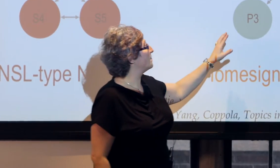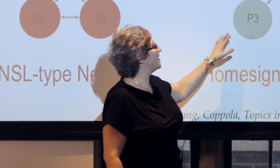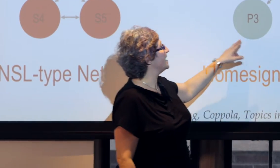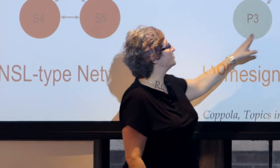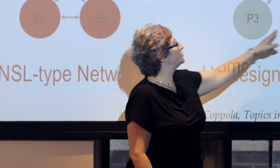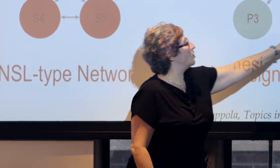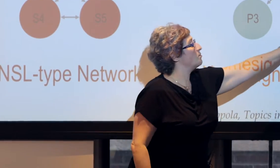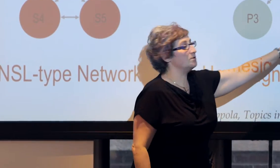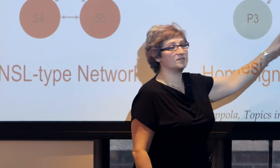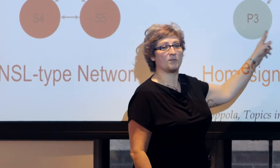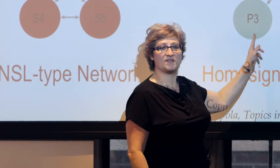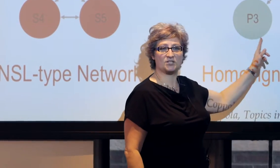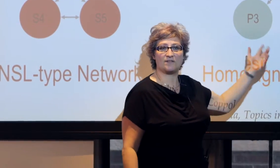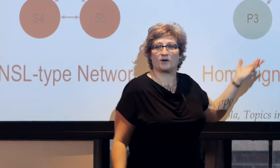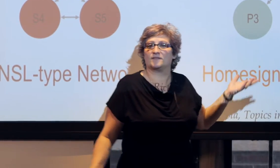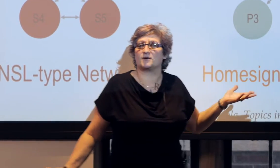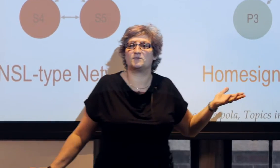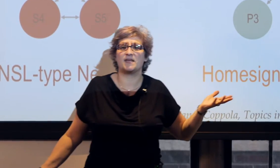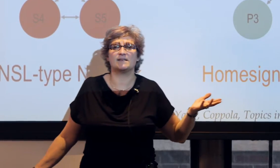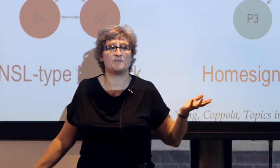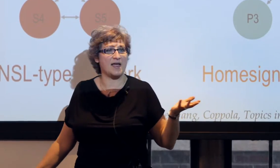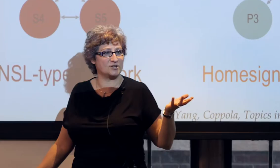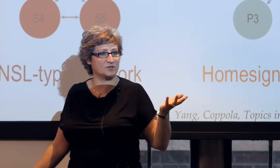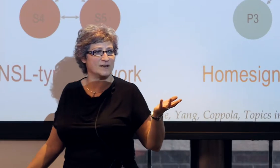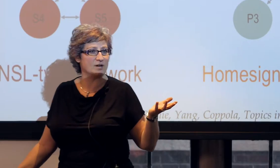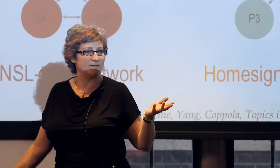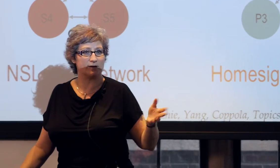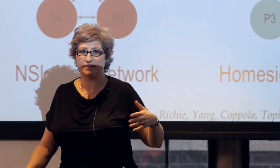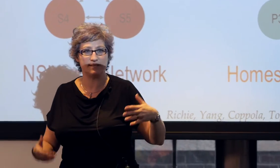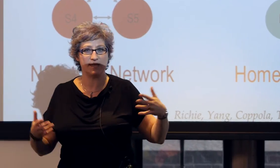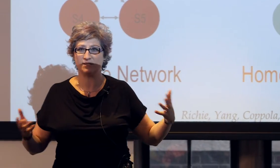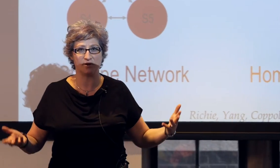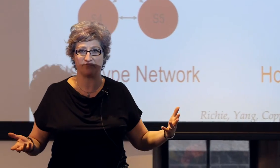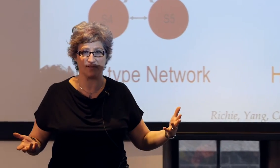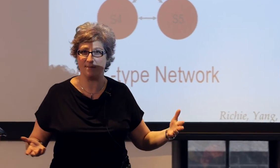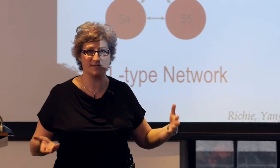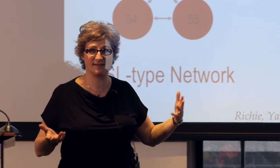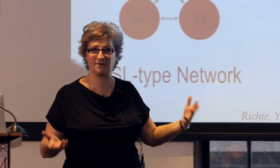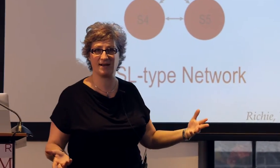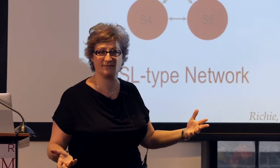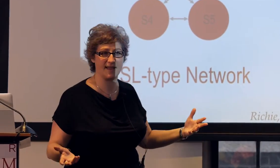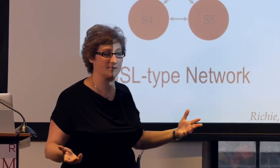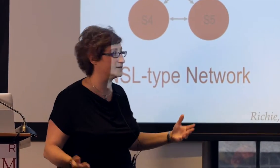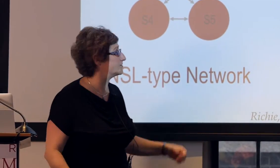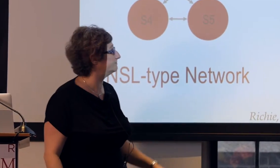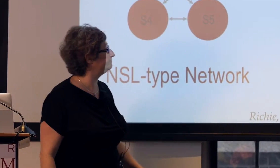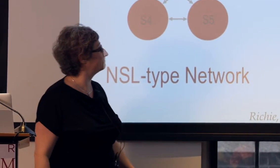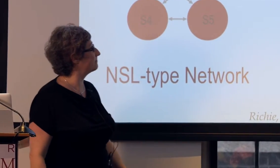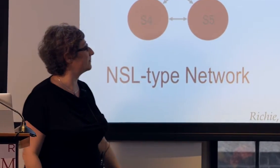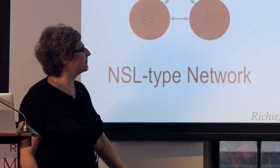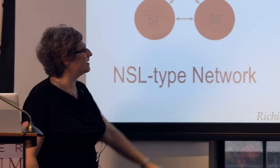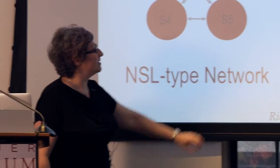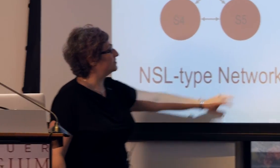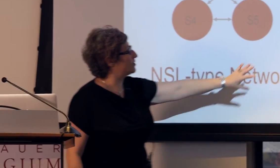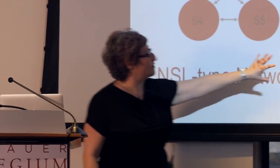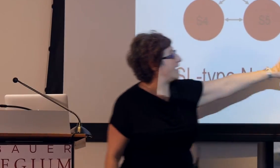but they don't use it with each other. They're speaking Spanish to each other 'cause it's easier for them, it's their native language.